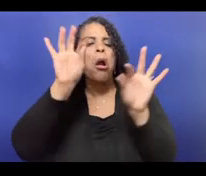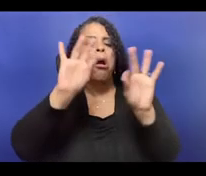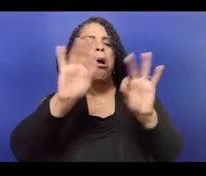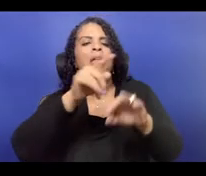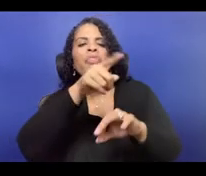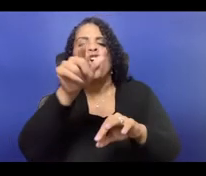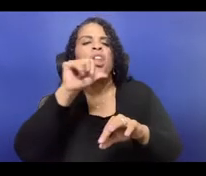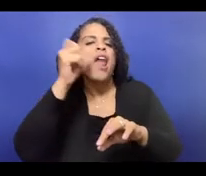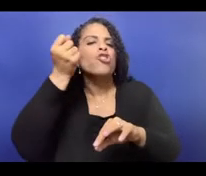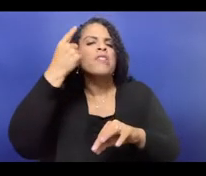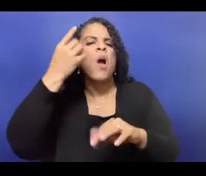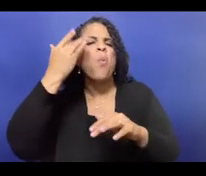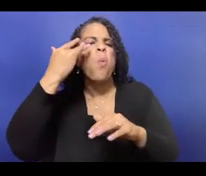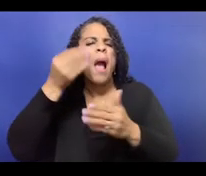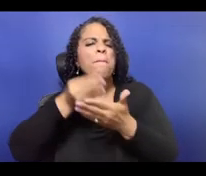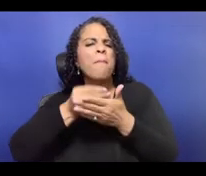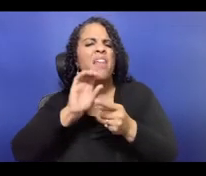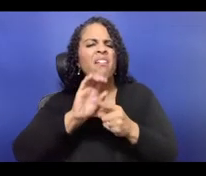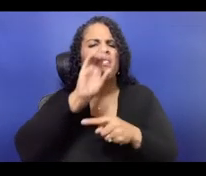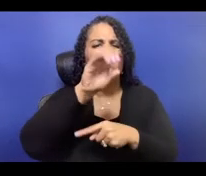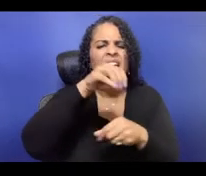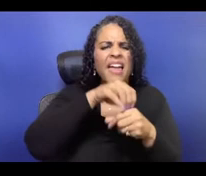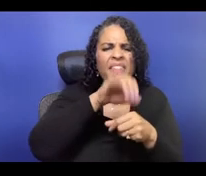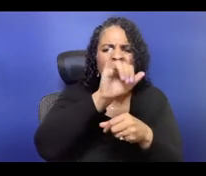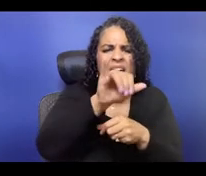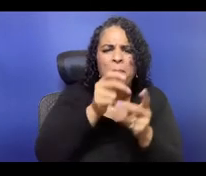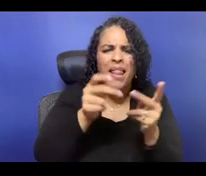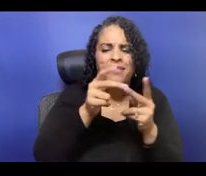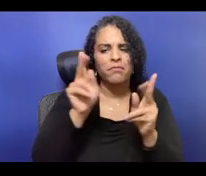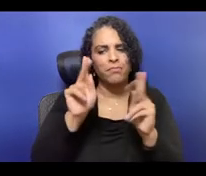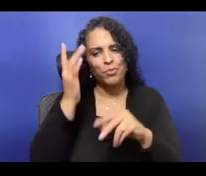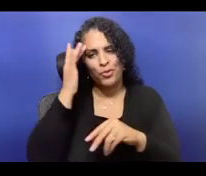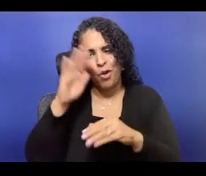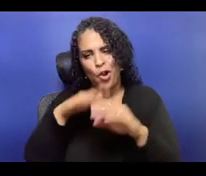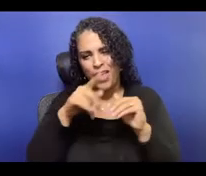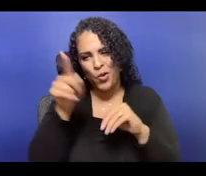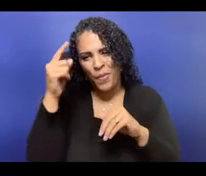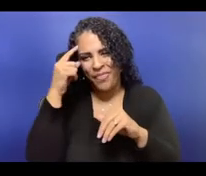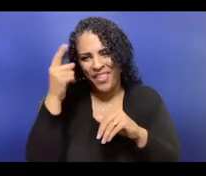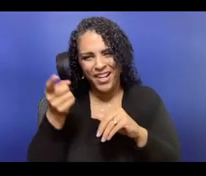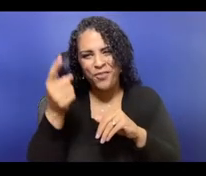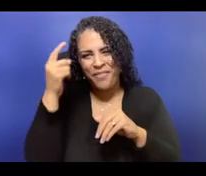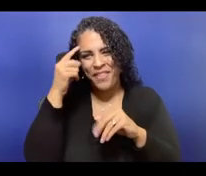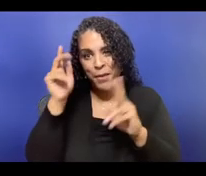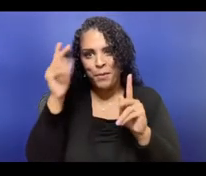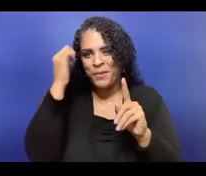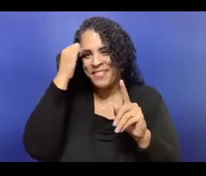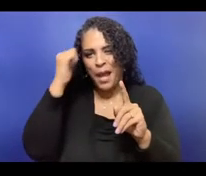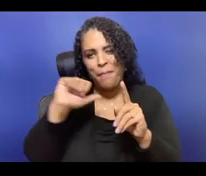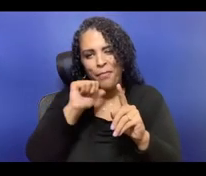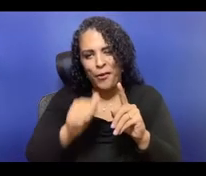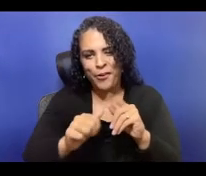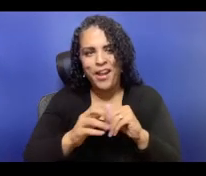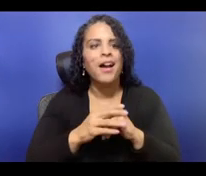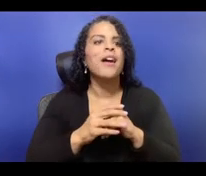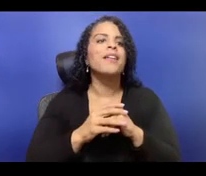And I think that sometimes that can get a little bit lost because it's like, "Oh, okay, so we'll share this,